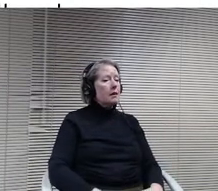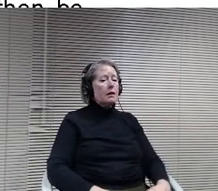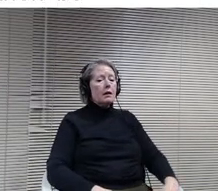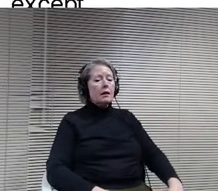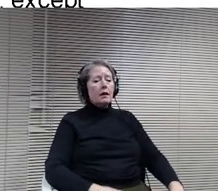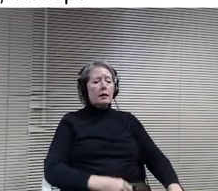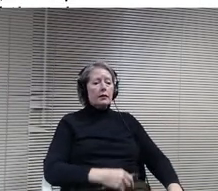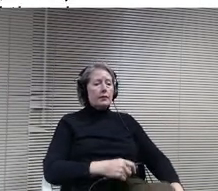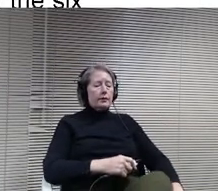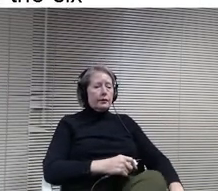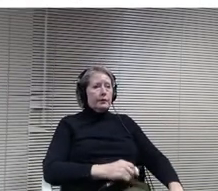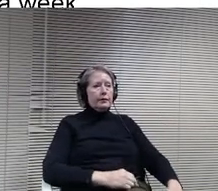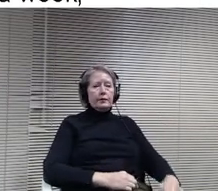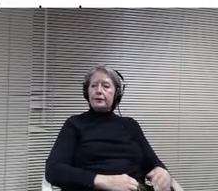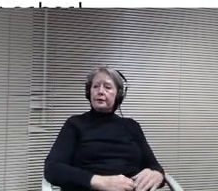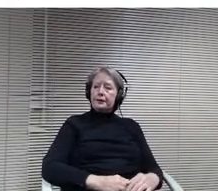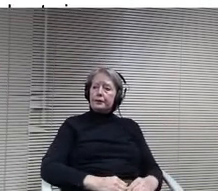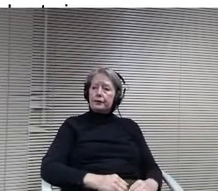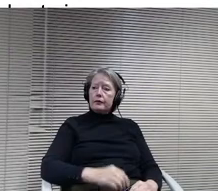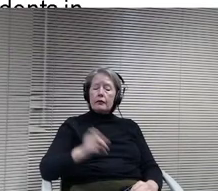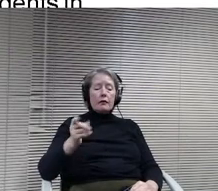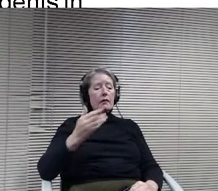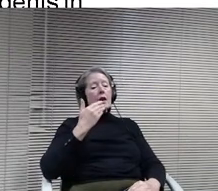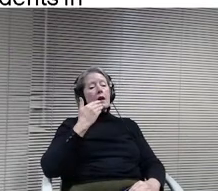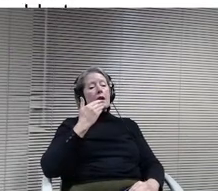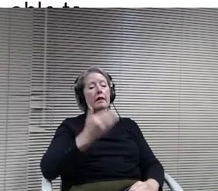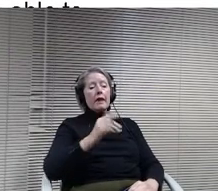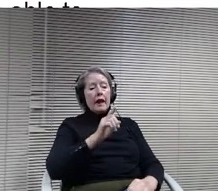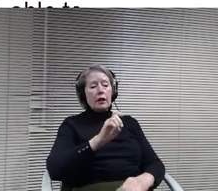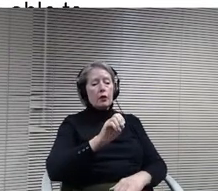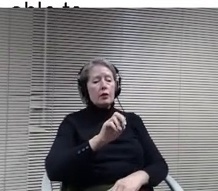Thank you Doctor Peterson, as you talked about at the beginning.